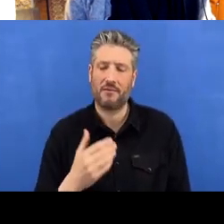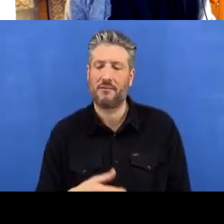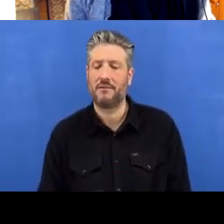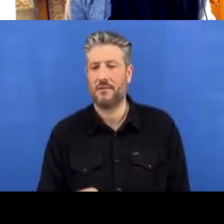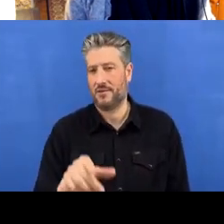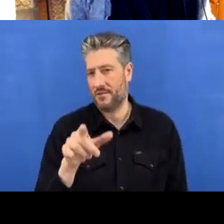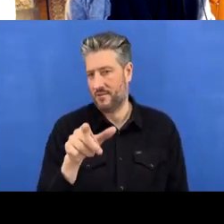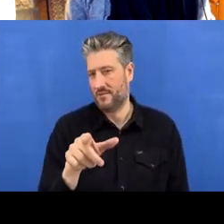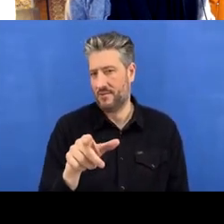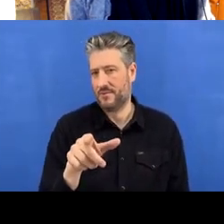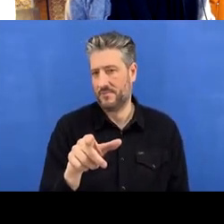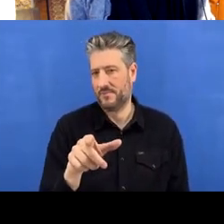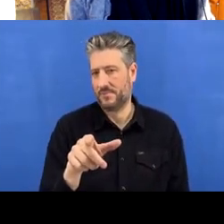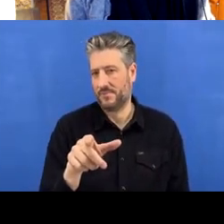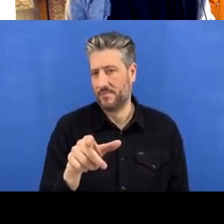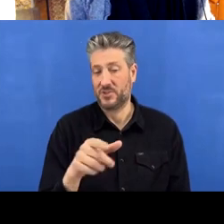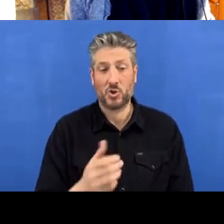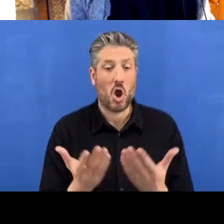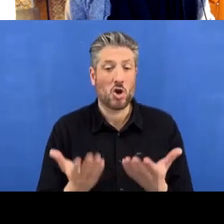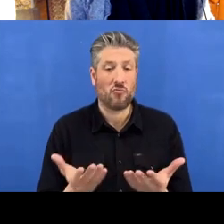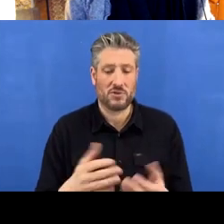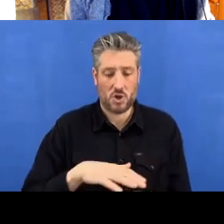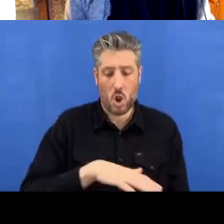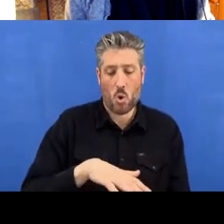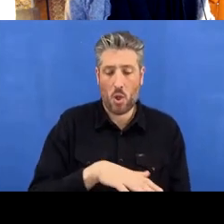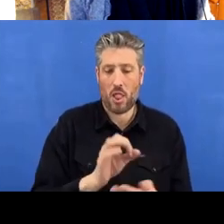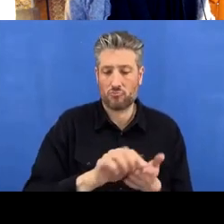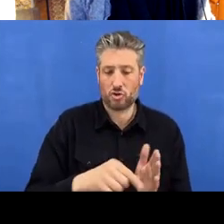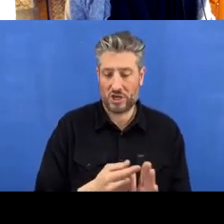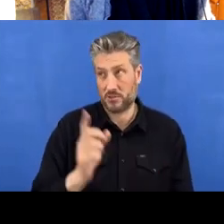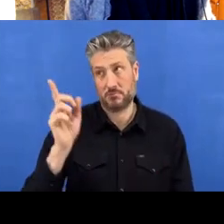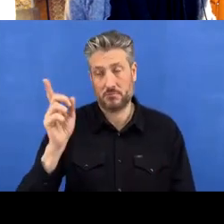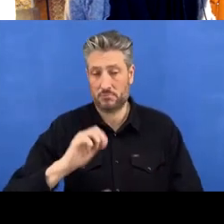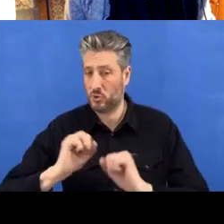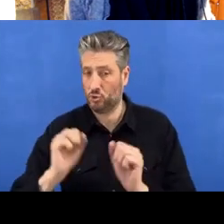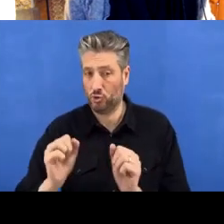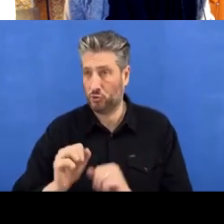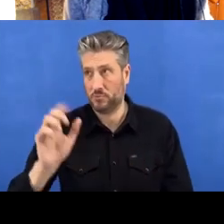an ‘existing-local-project’, right? So it doesn't exist on GitHub yet, it's just a folder